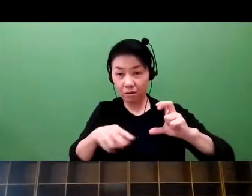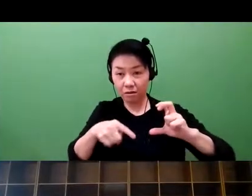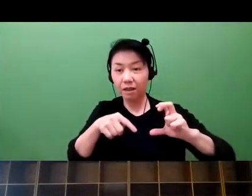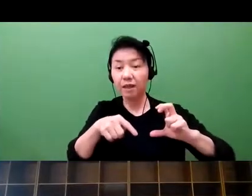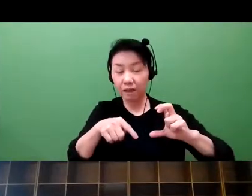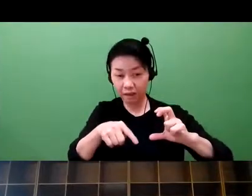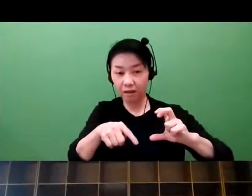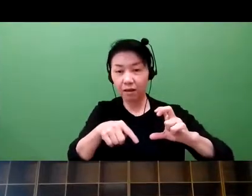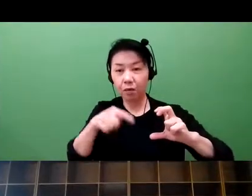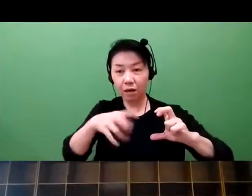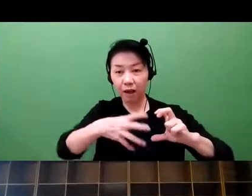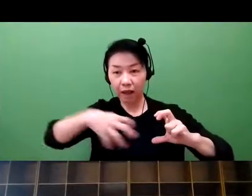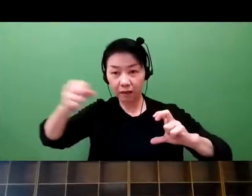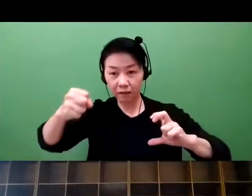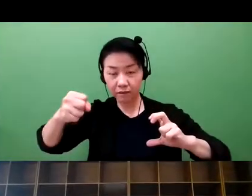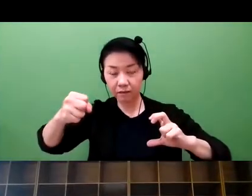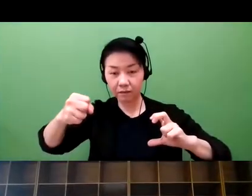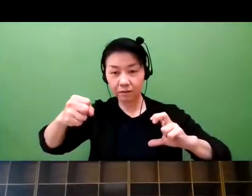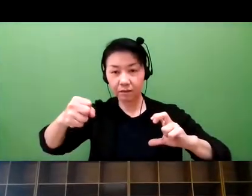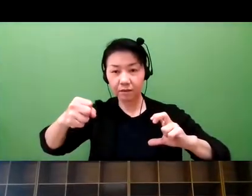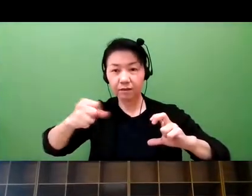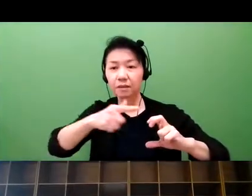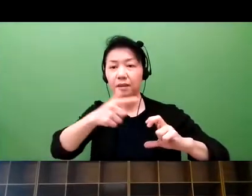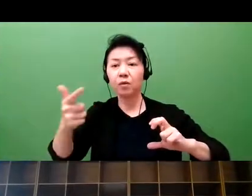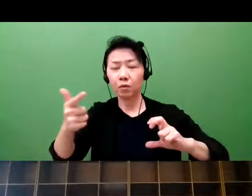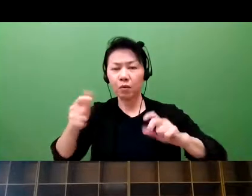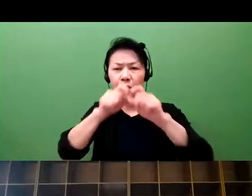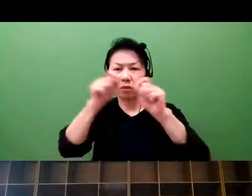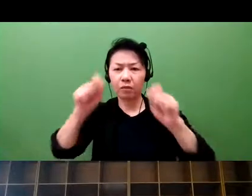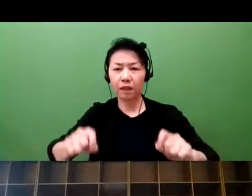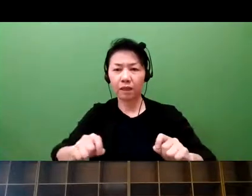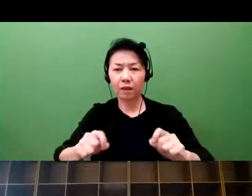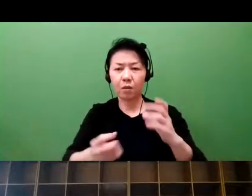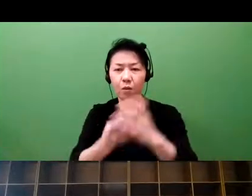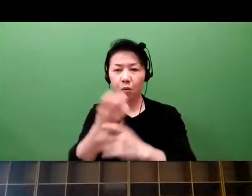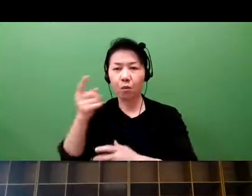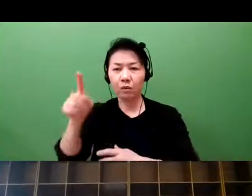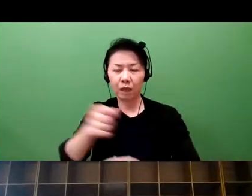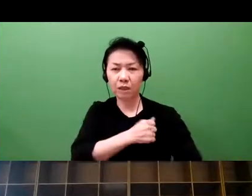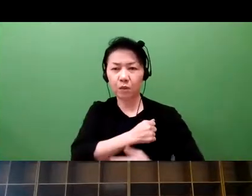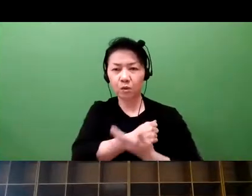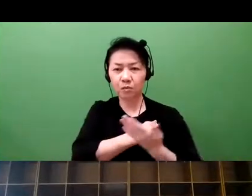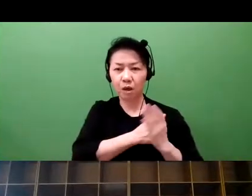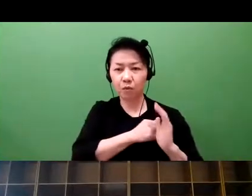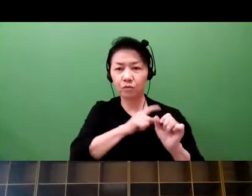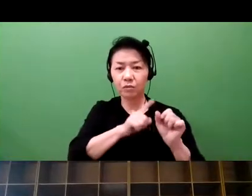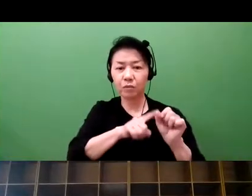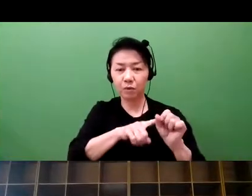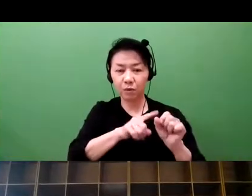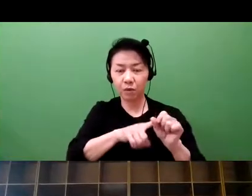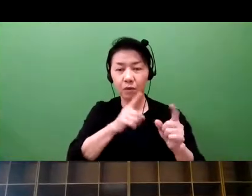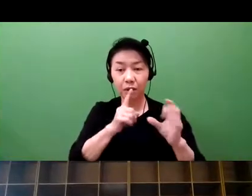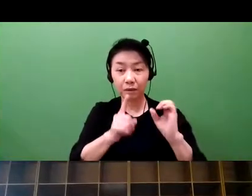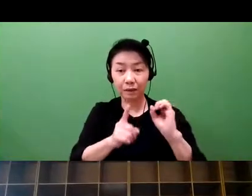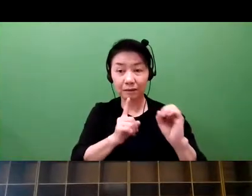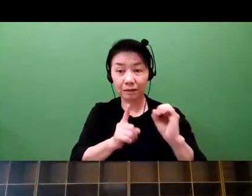Defibrillator is a good example. This can be possibly hacked by rogue criminals,